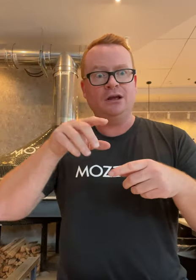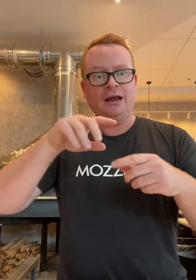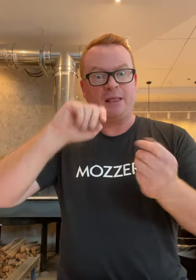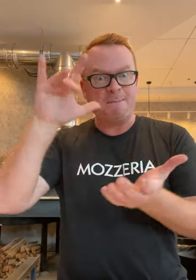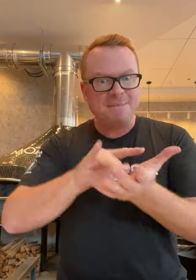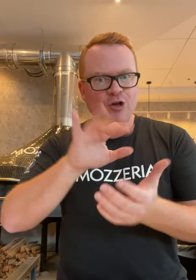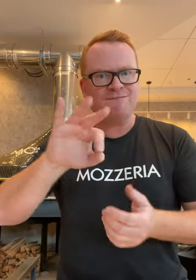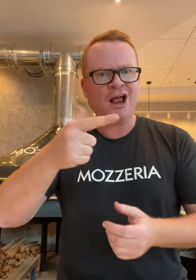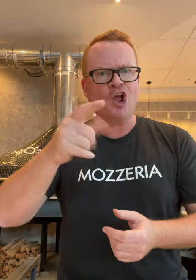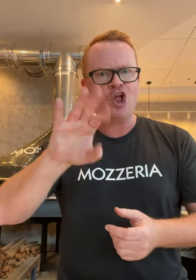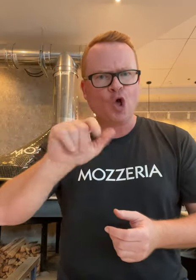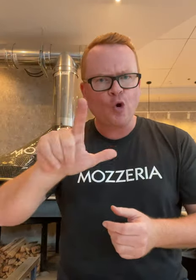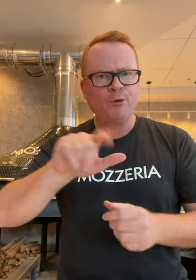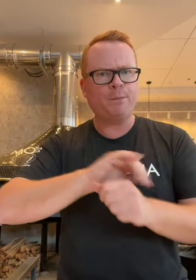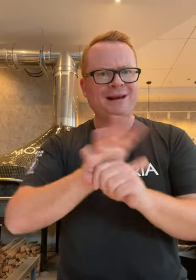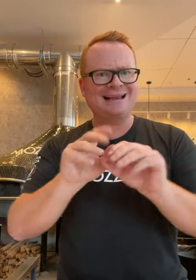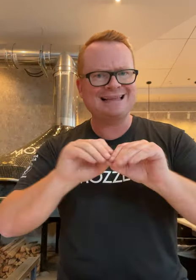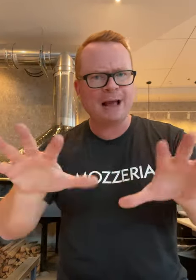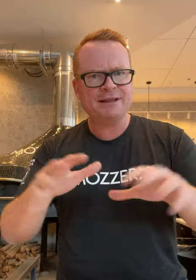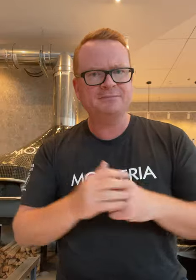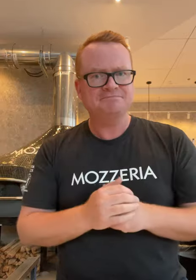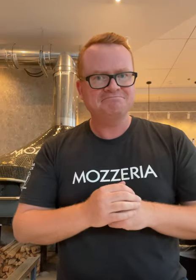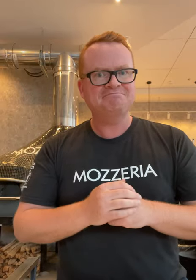in the middle of a global pandemic!